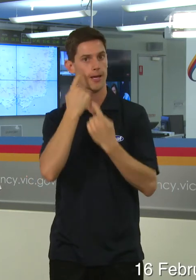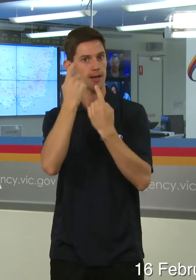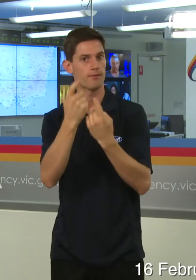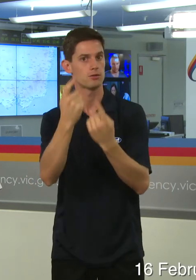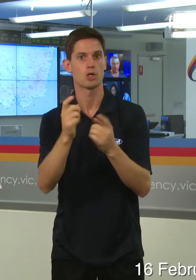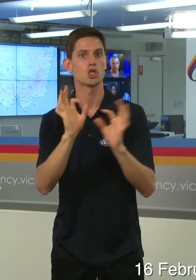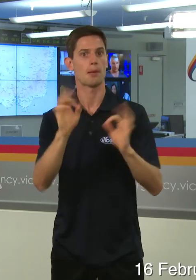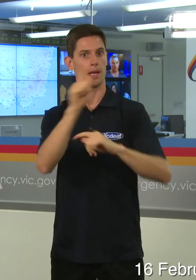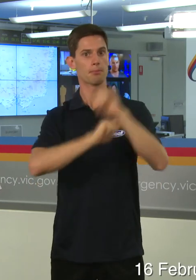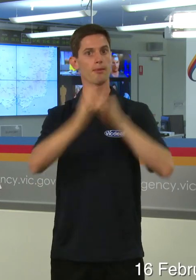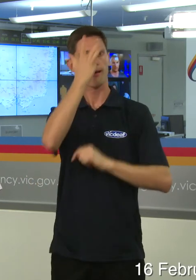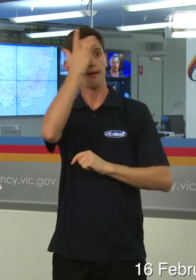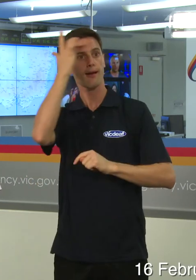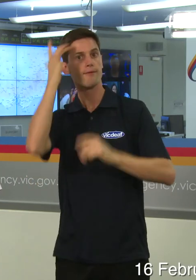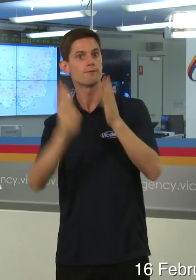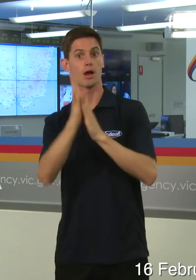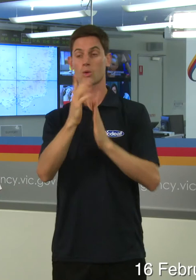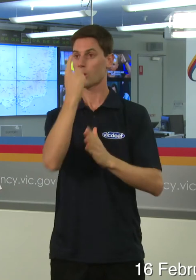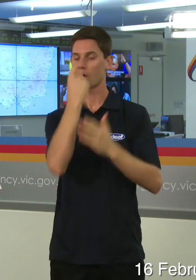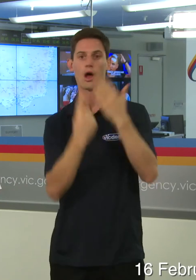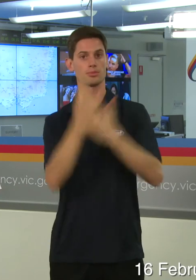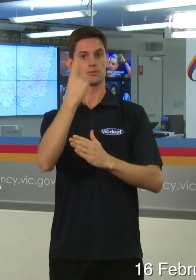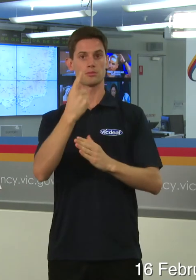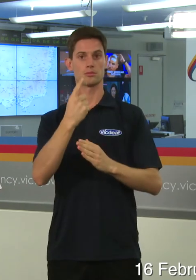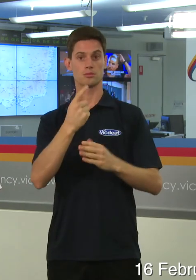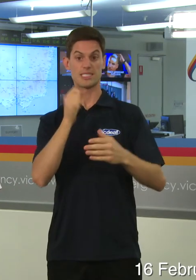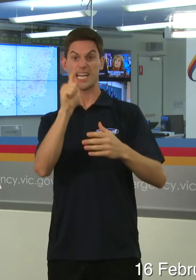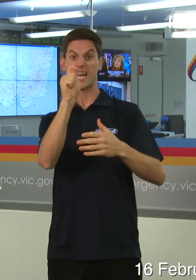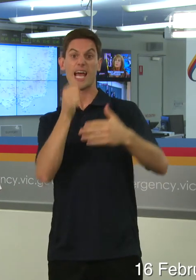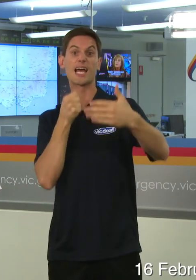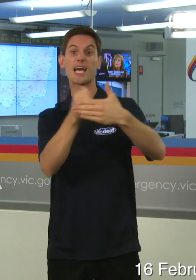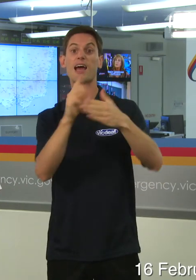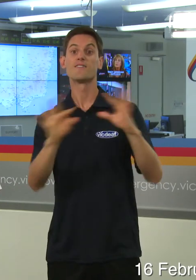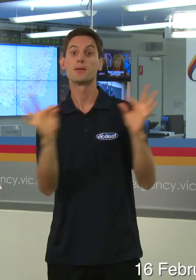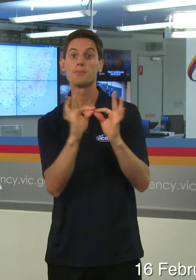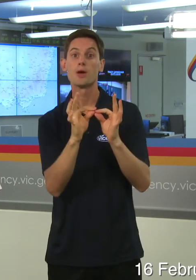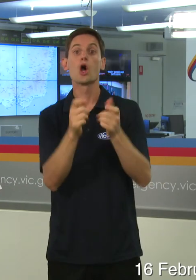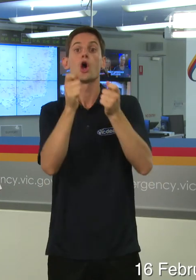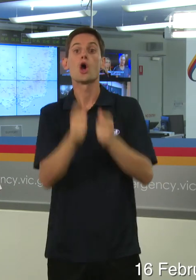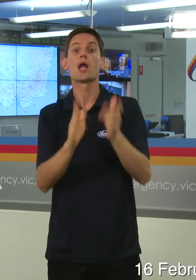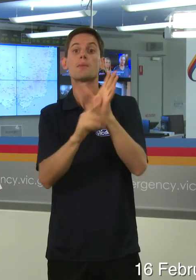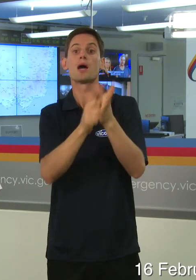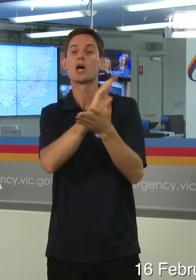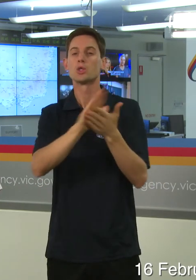We can still have fires at the end of February, early March to do significant damage in the central and western part of Victoria